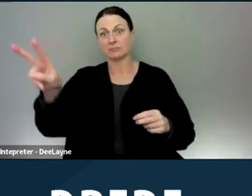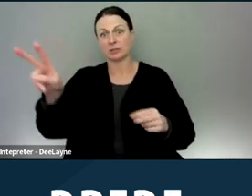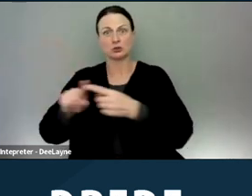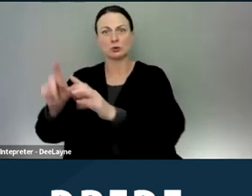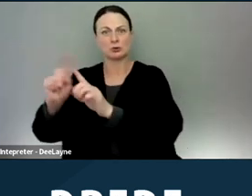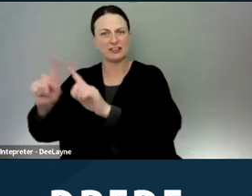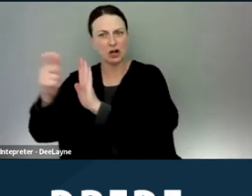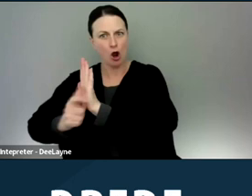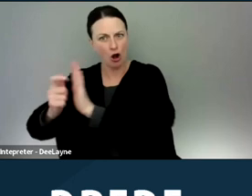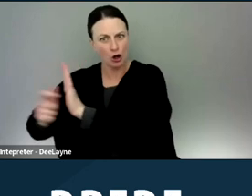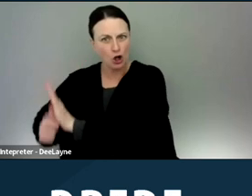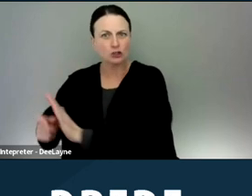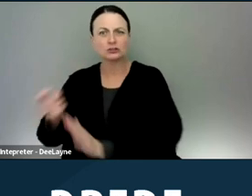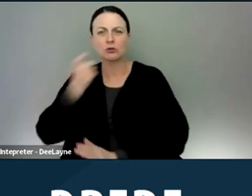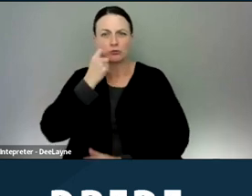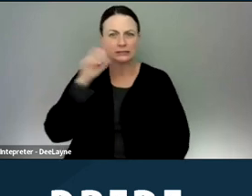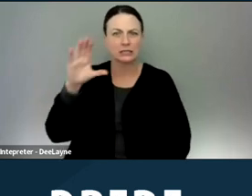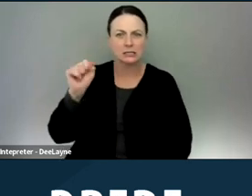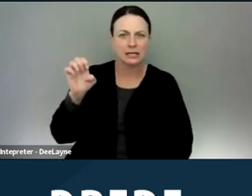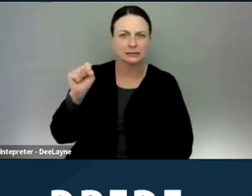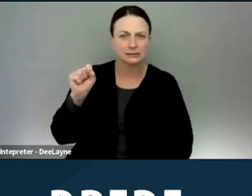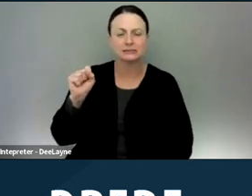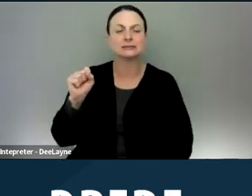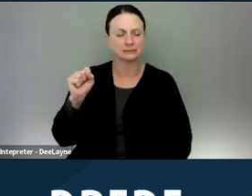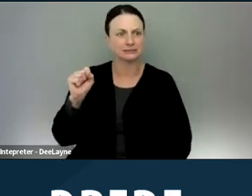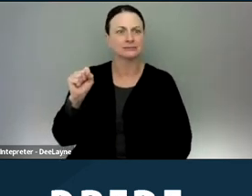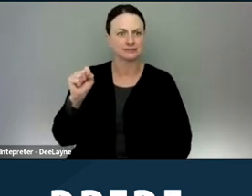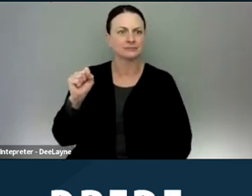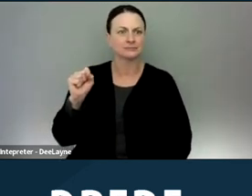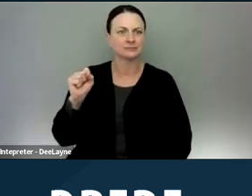and to some recent cases that relied upon.